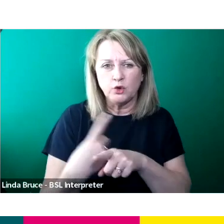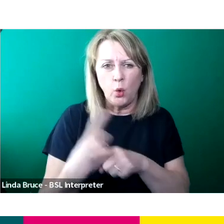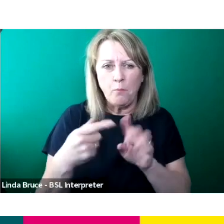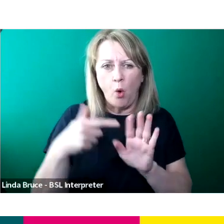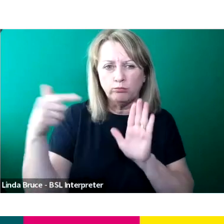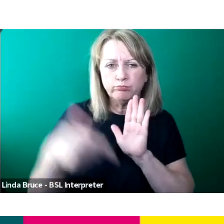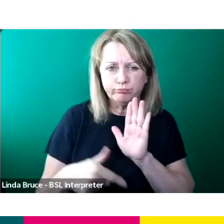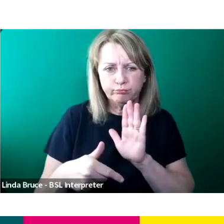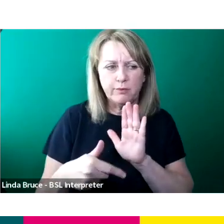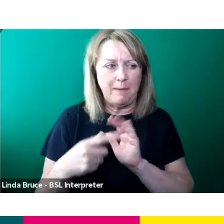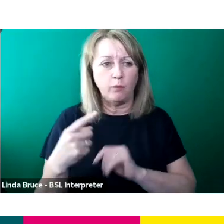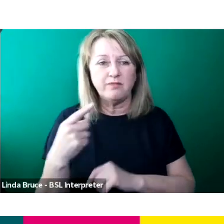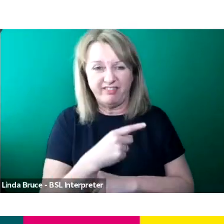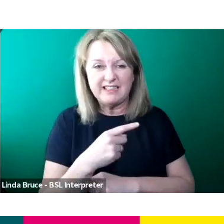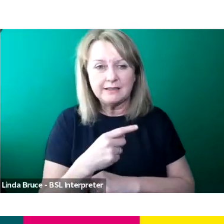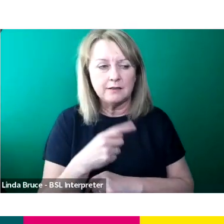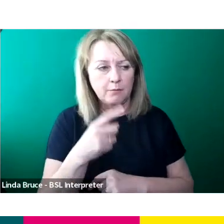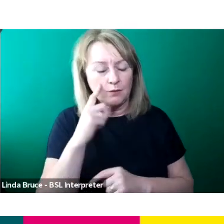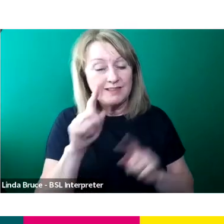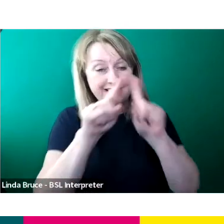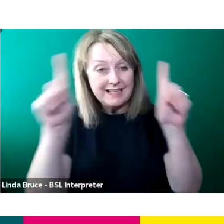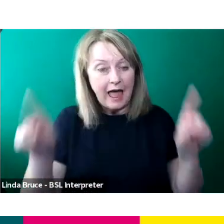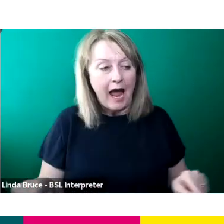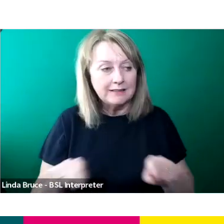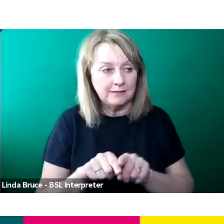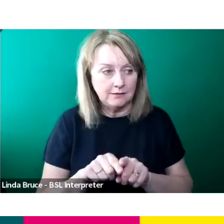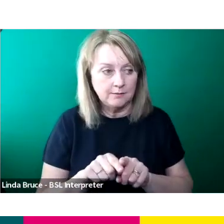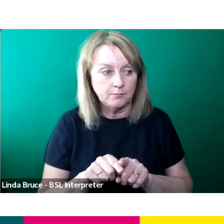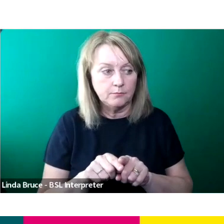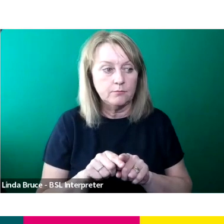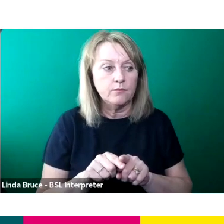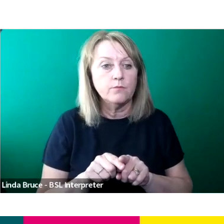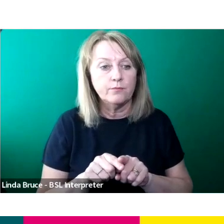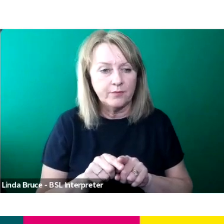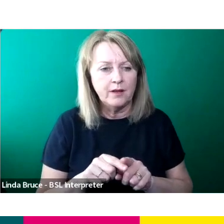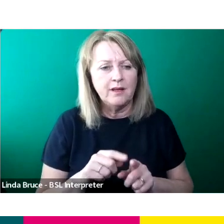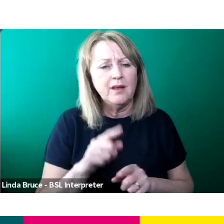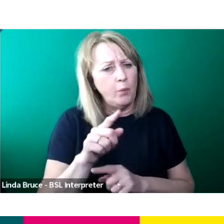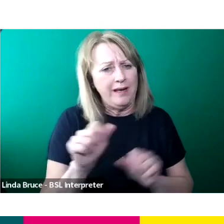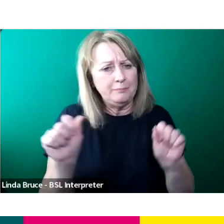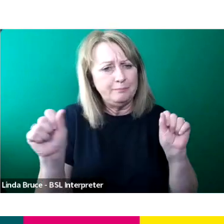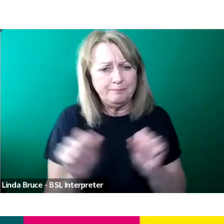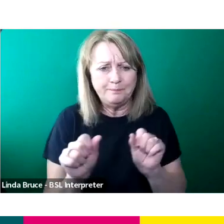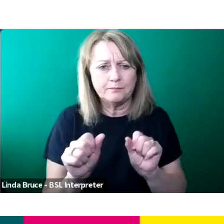But if we go to the next slide we can just give you a very brief overview of the kind